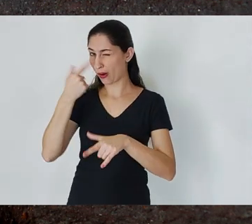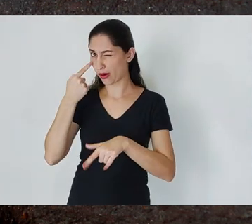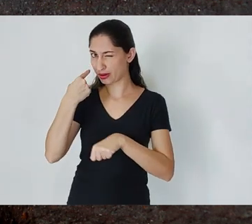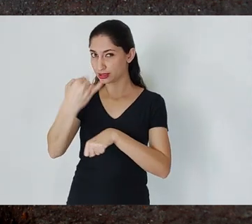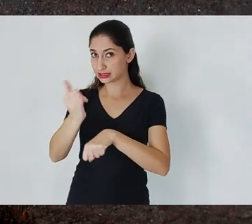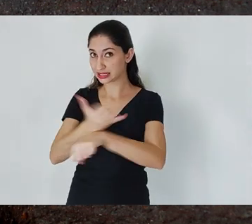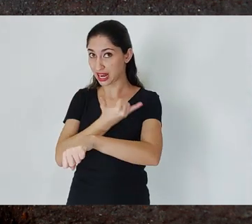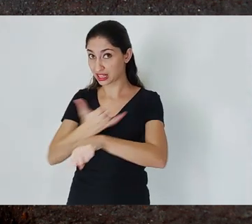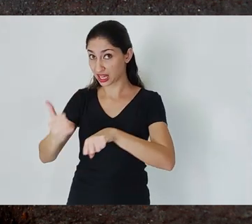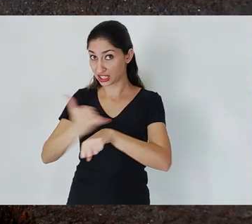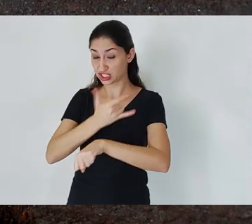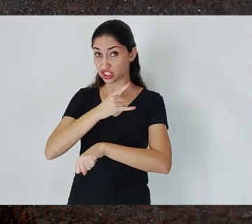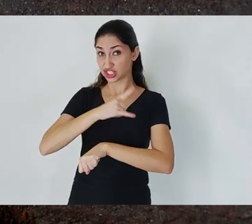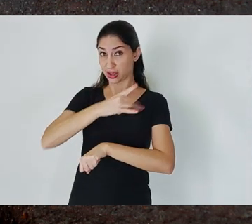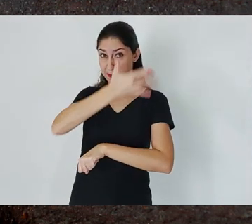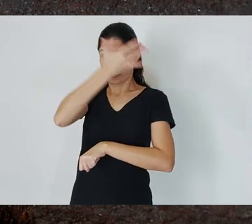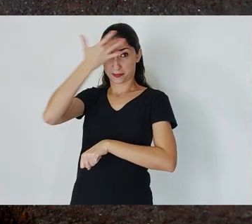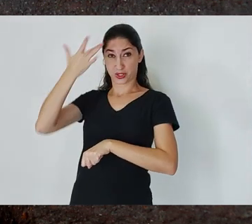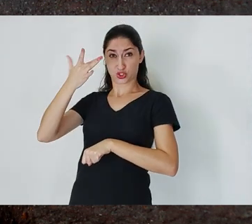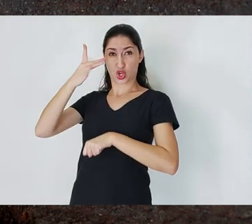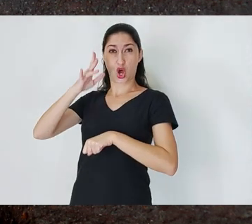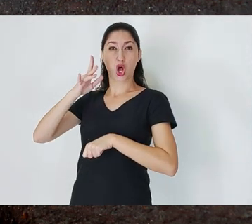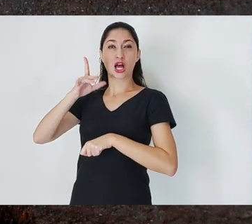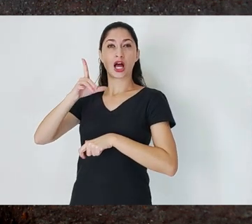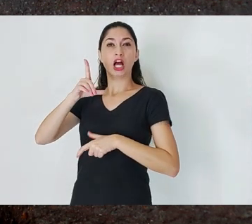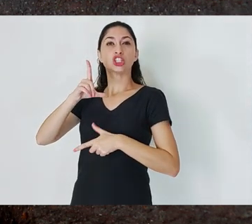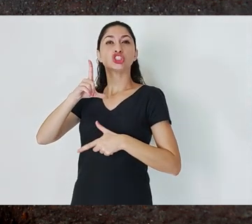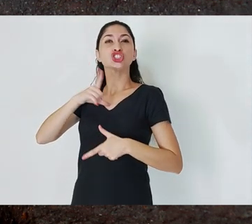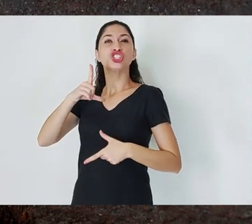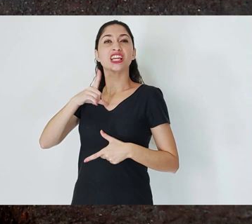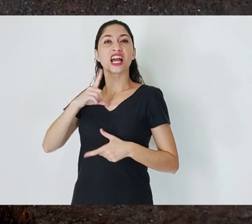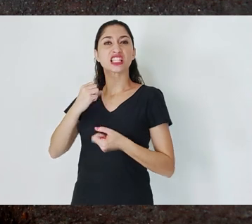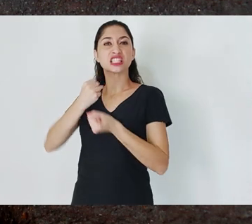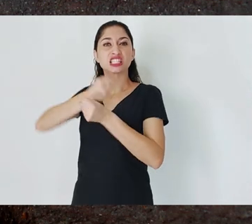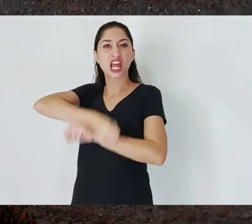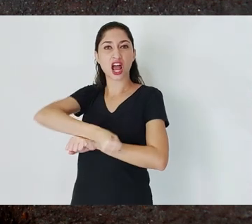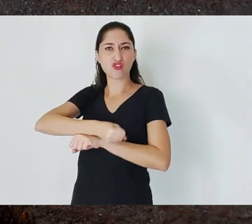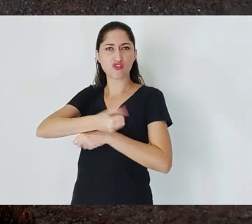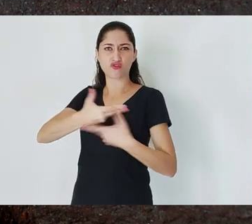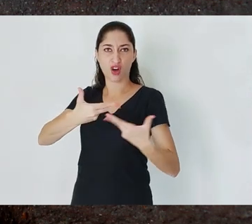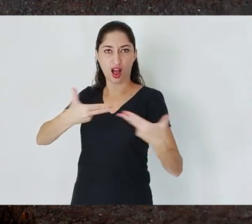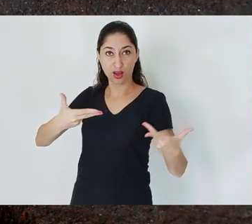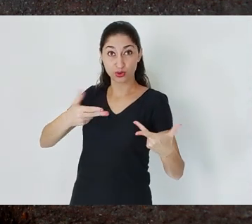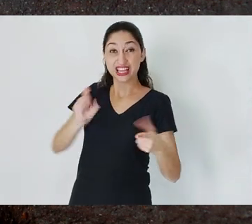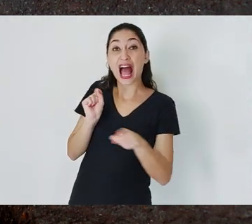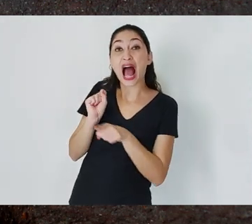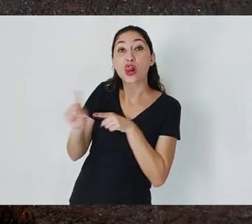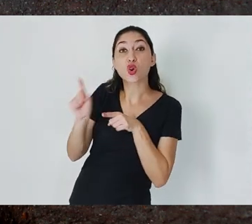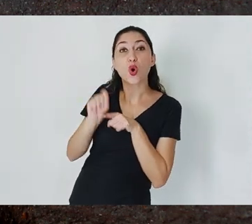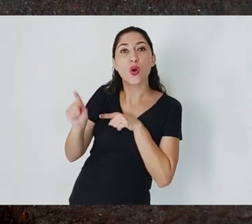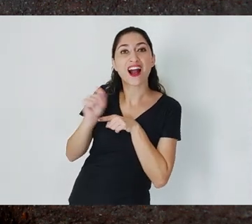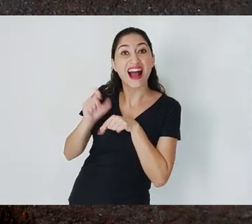Some people from this region had bought slaves and rented them to the mine.